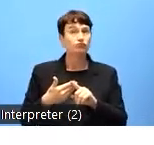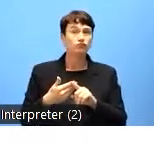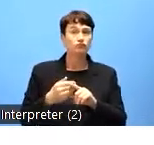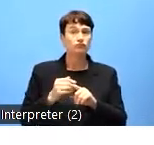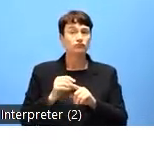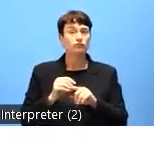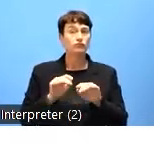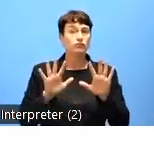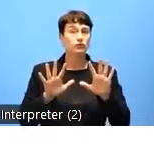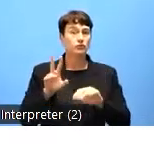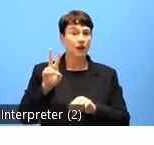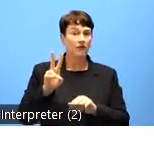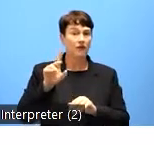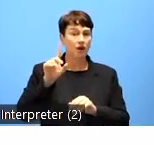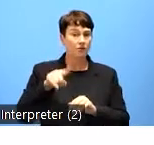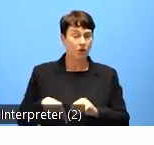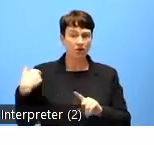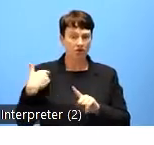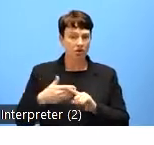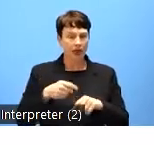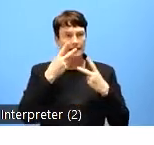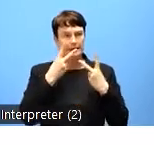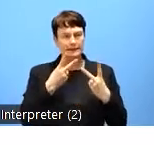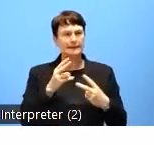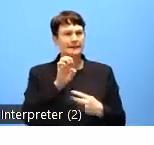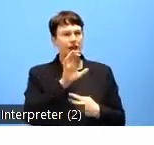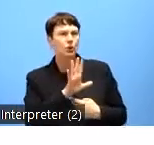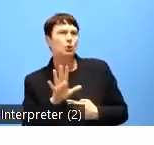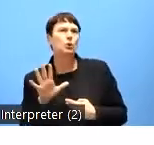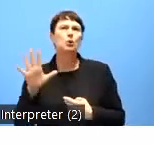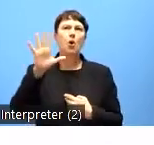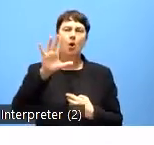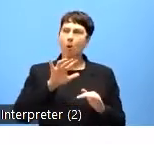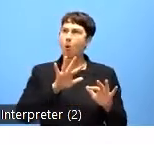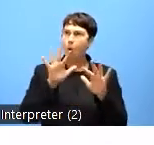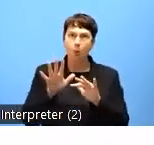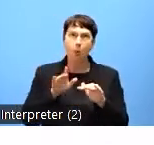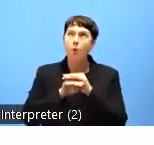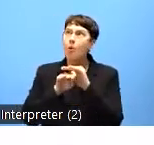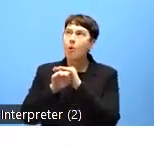accessibility across the union, as both we the European Commission and the 27 EU Member